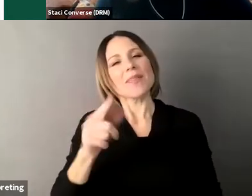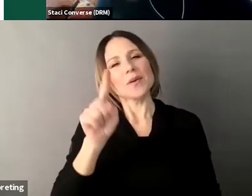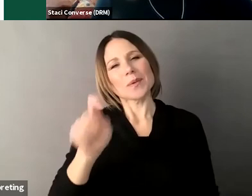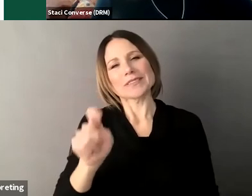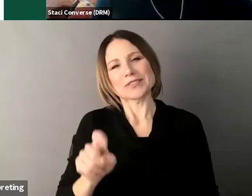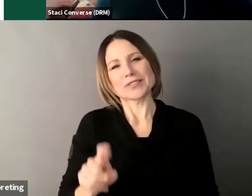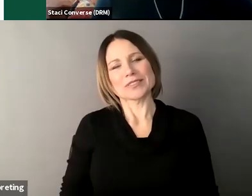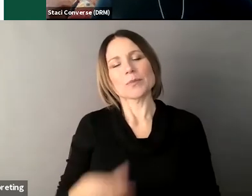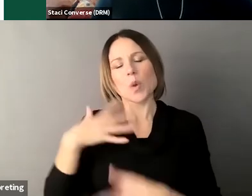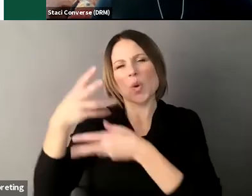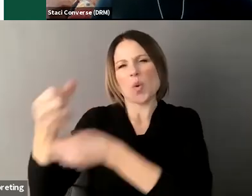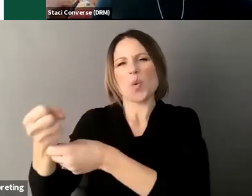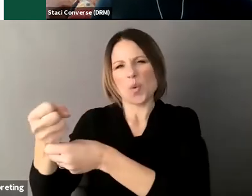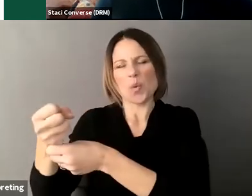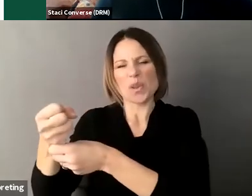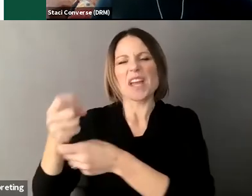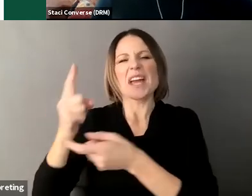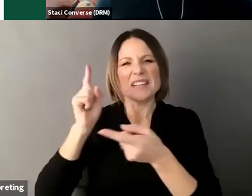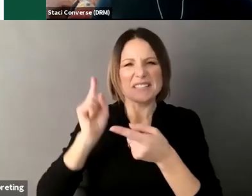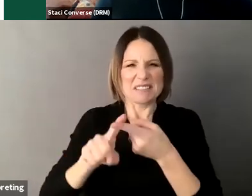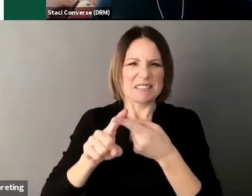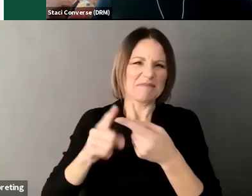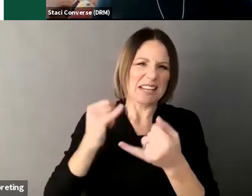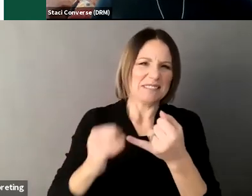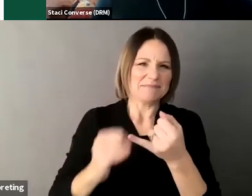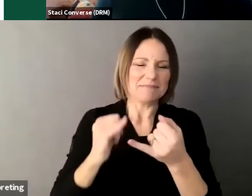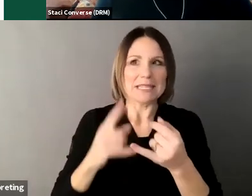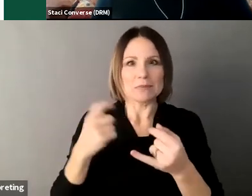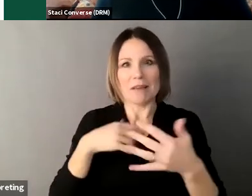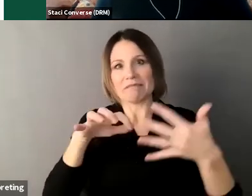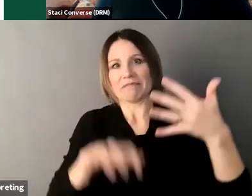if there's a lot awesome yeah so one question came in and it's a little bit complicated but